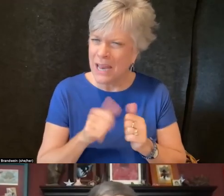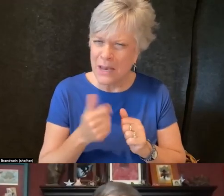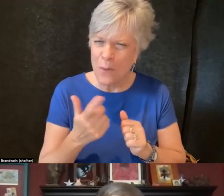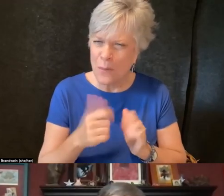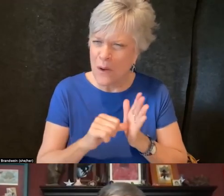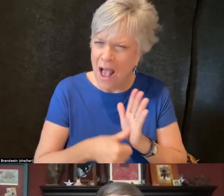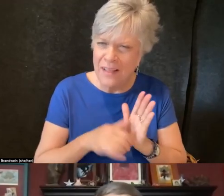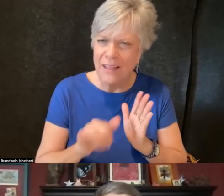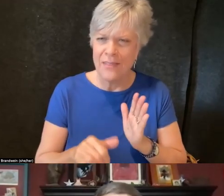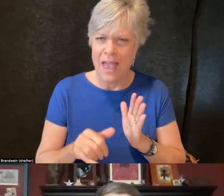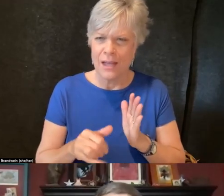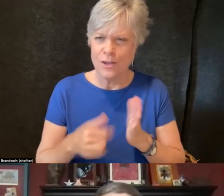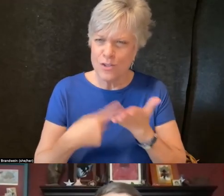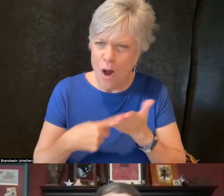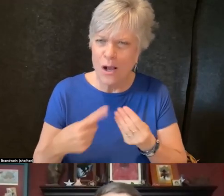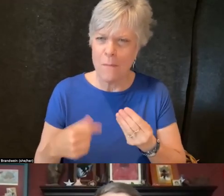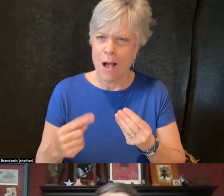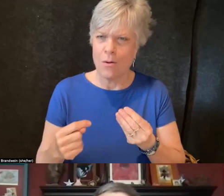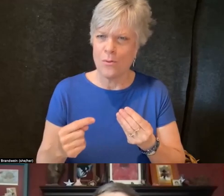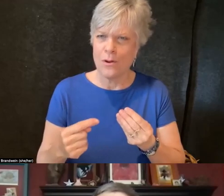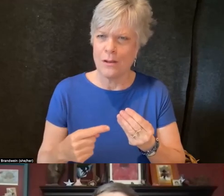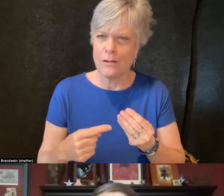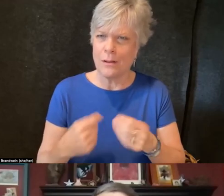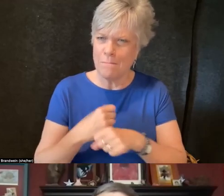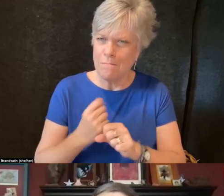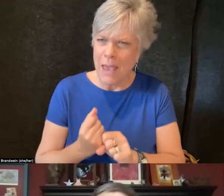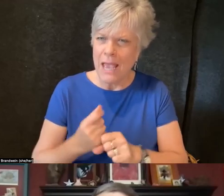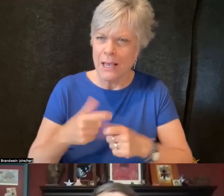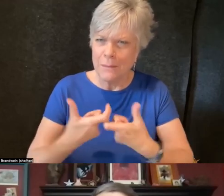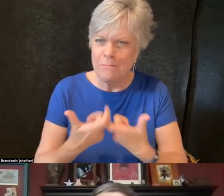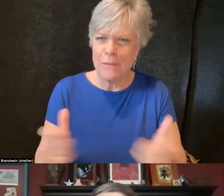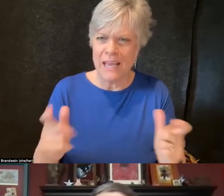And for a time, especially when I was younger,